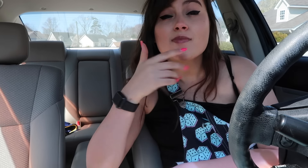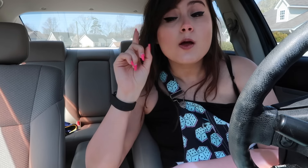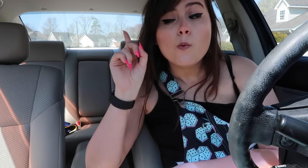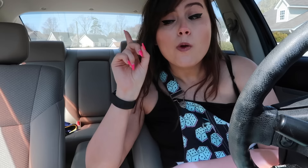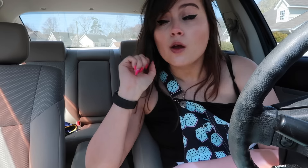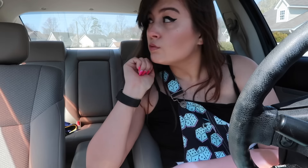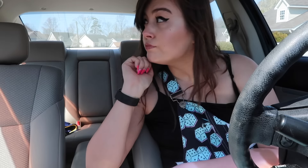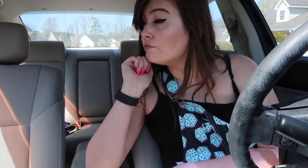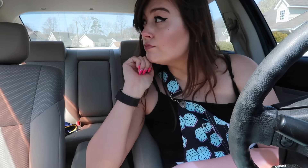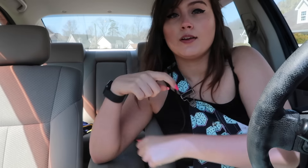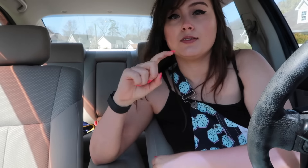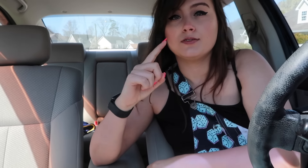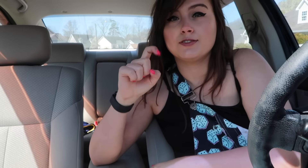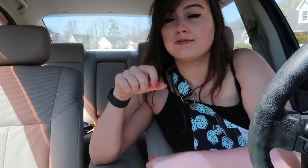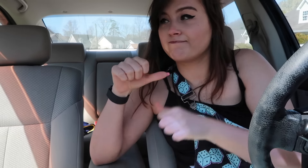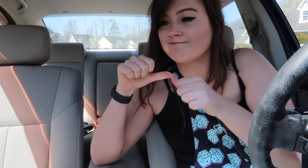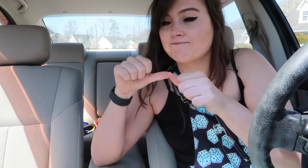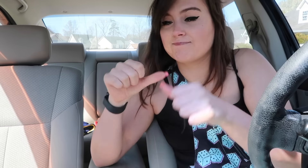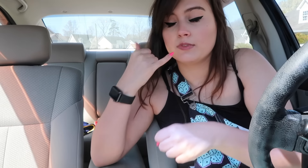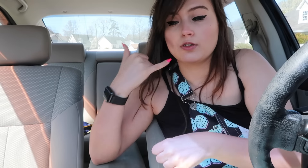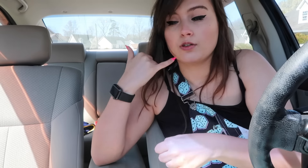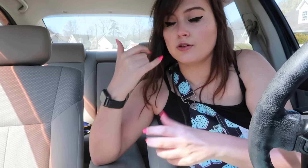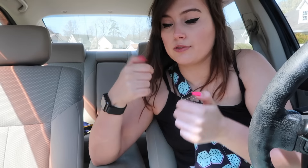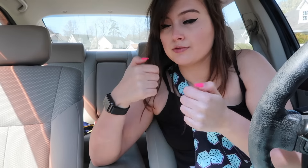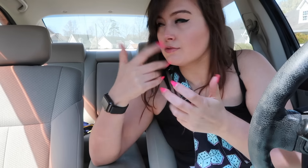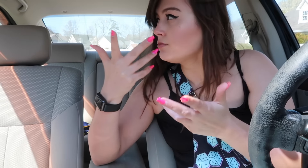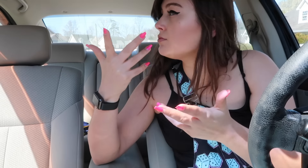Where are you? Guess I need to keep calling and texting.